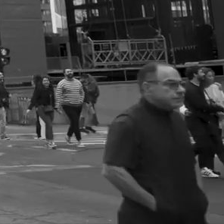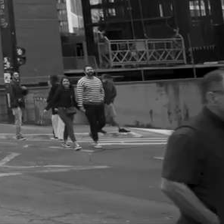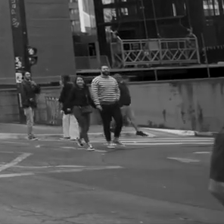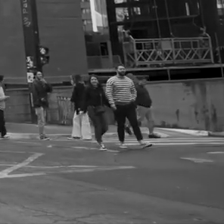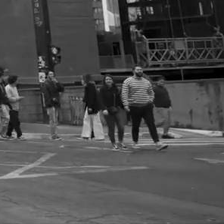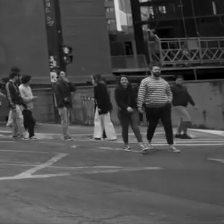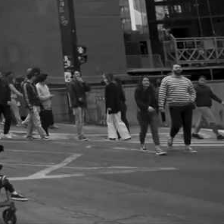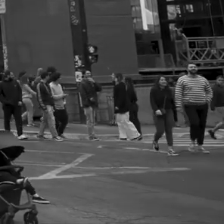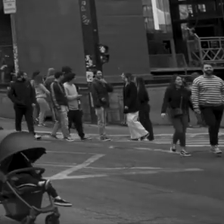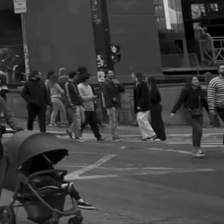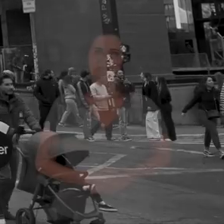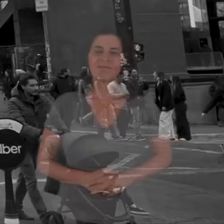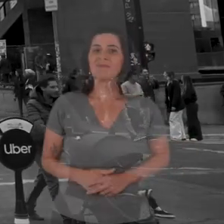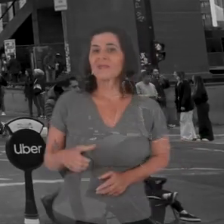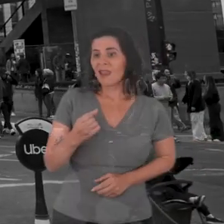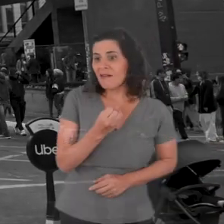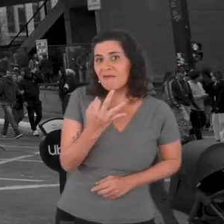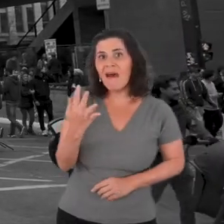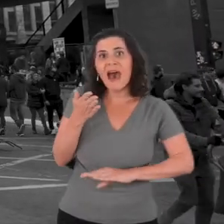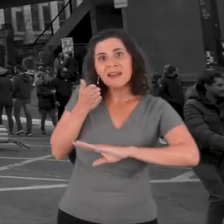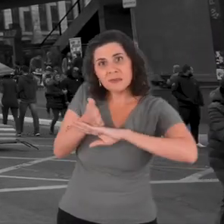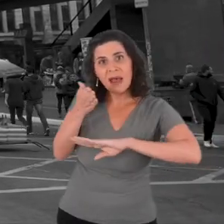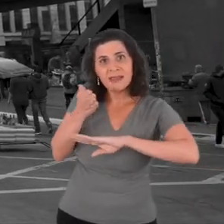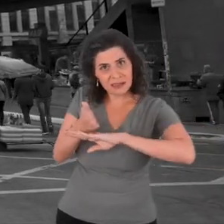[Posts by several participants]